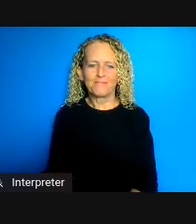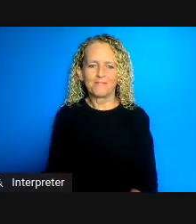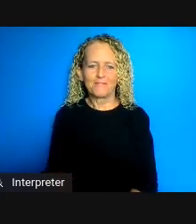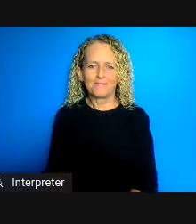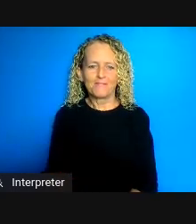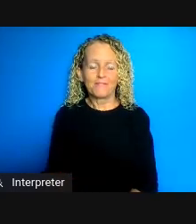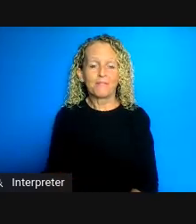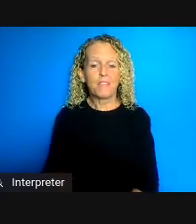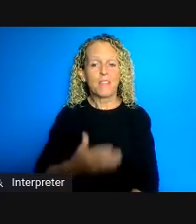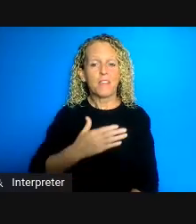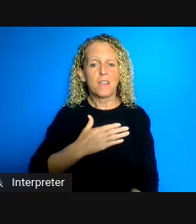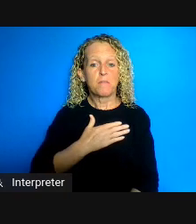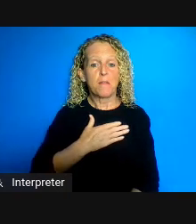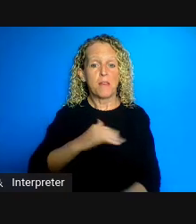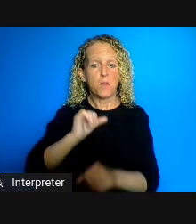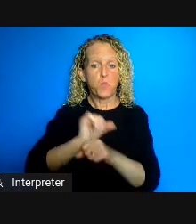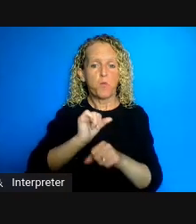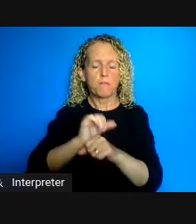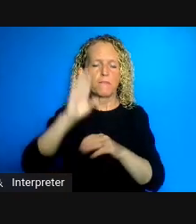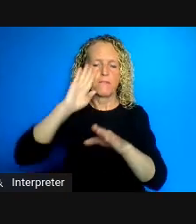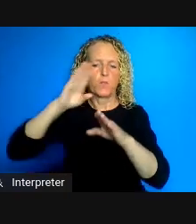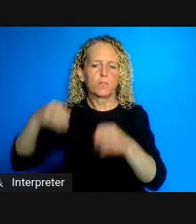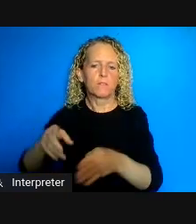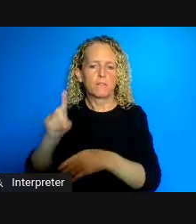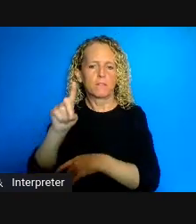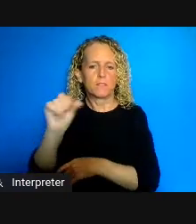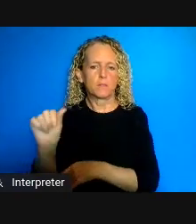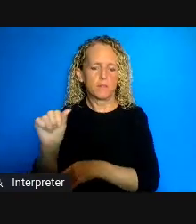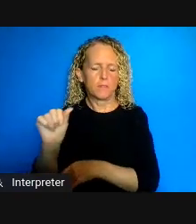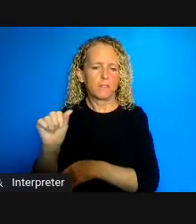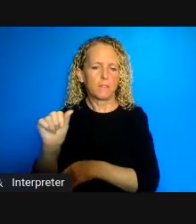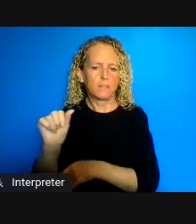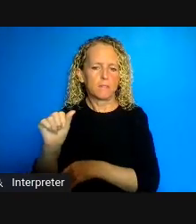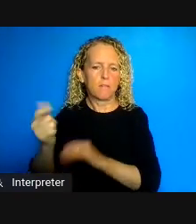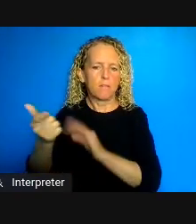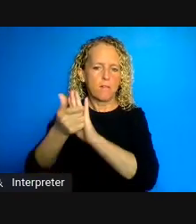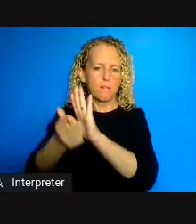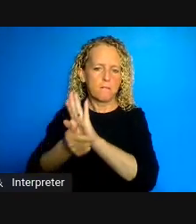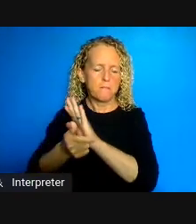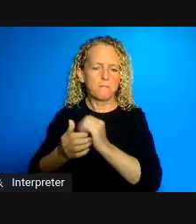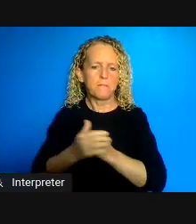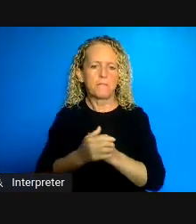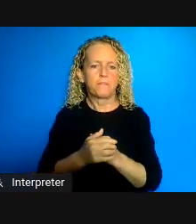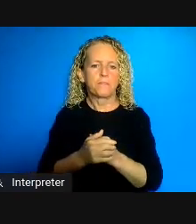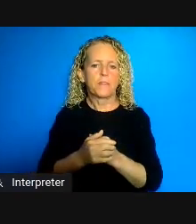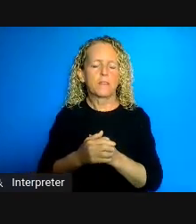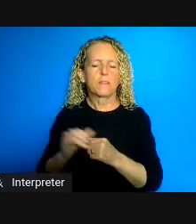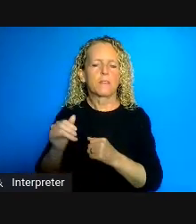on disability in law and what I was calling disability institutions and the